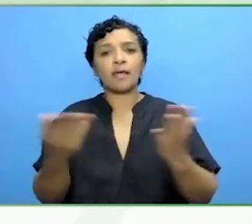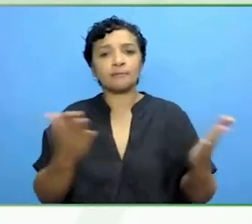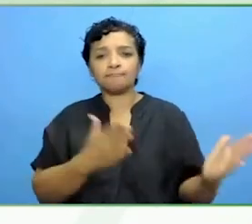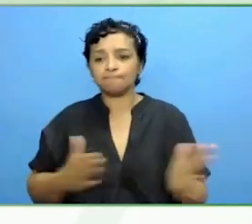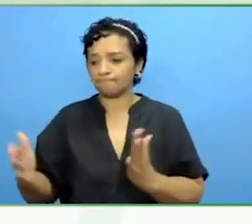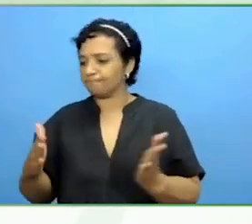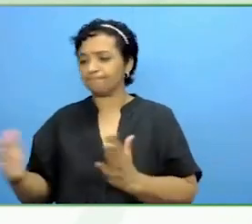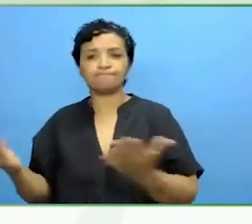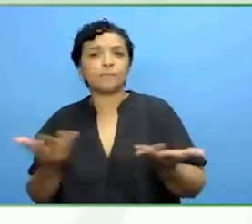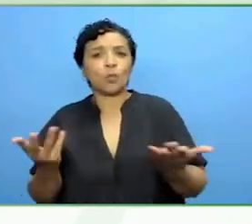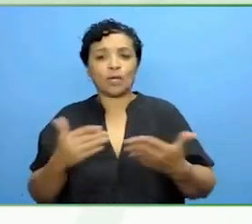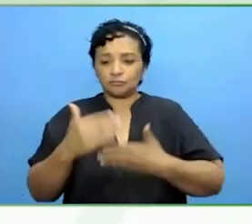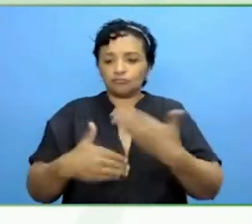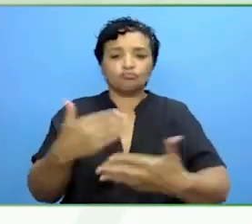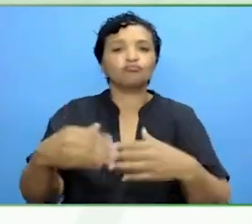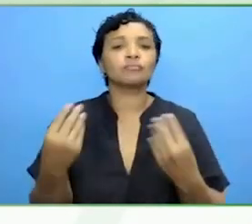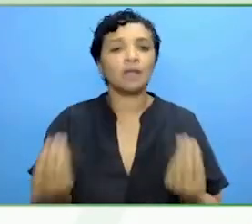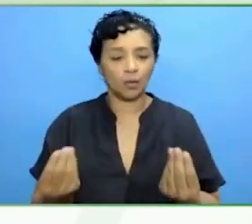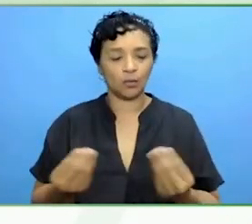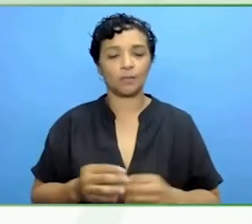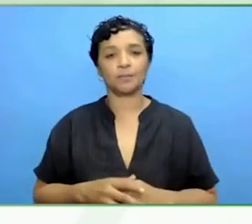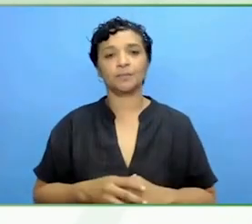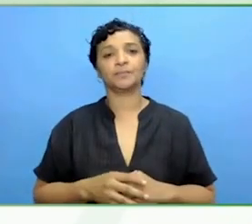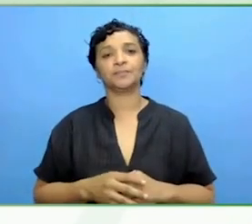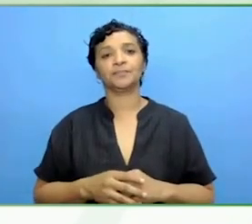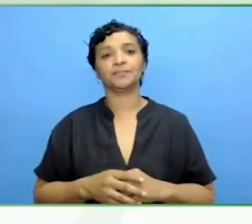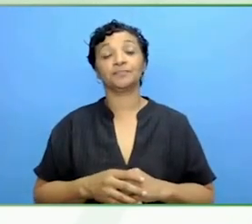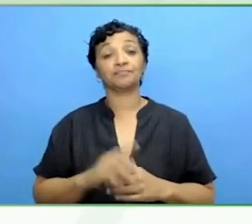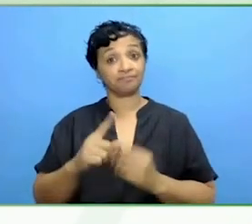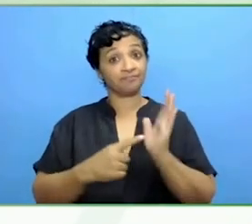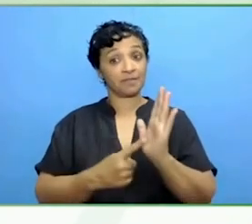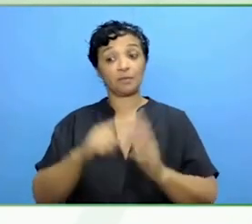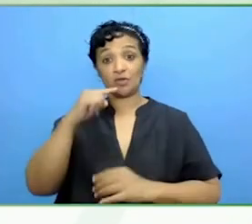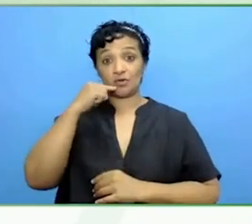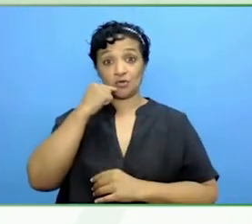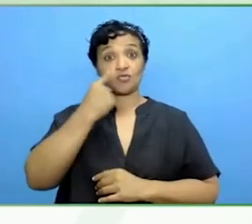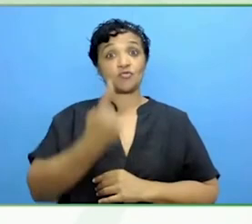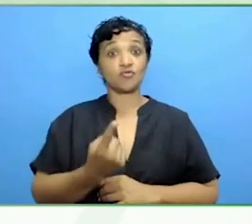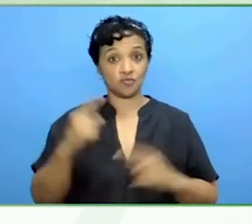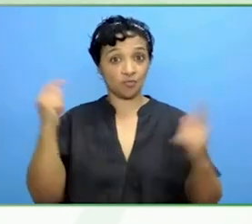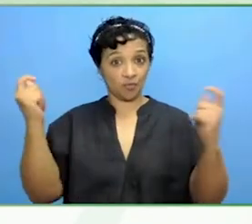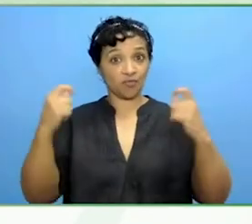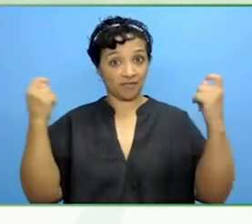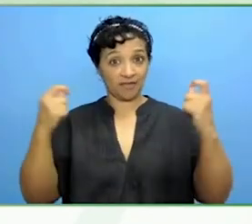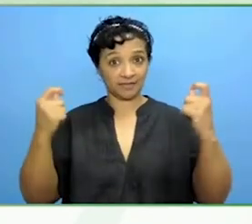Leading up to what we're doing tomorrow, I would say looking at